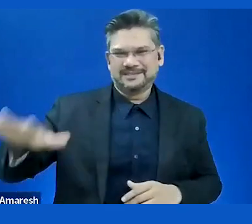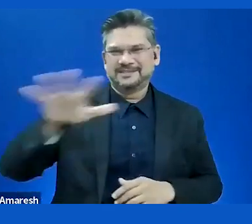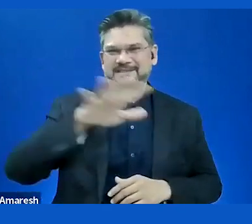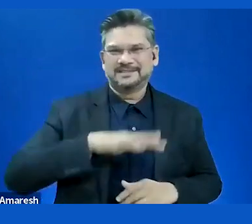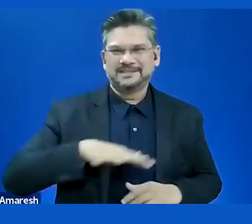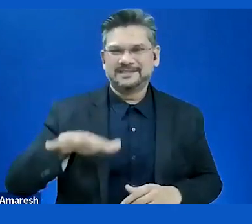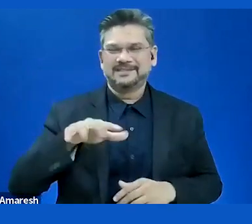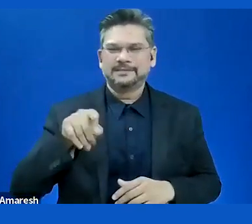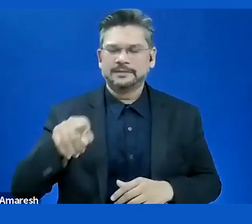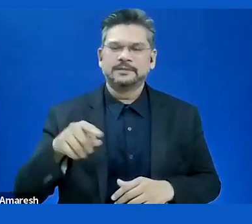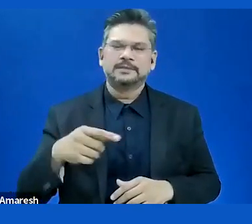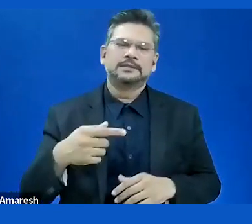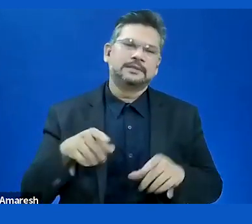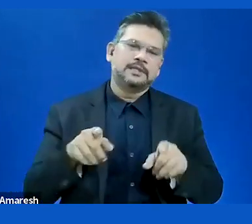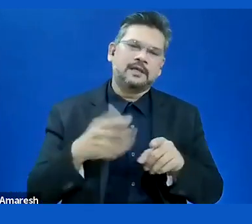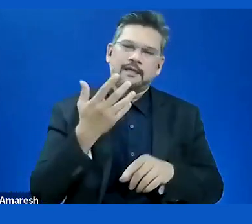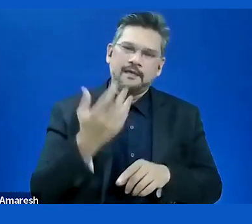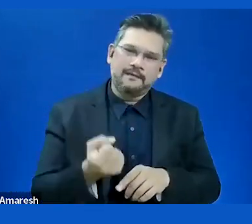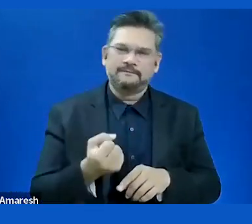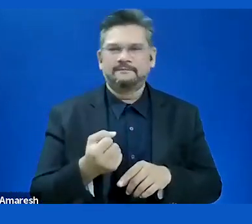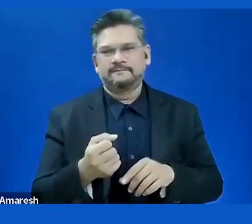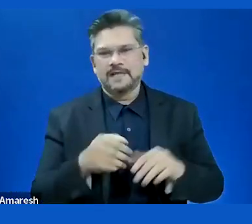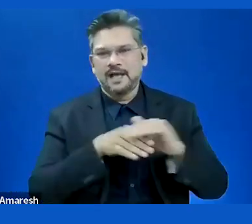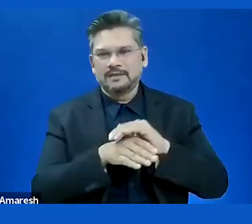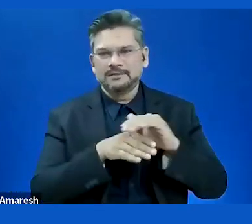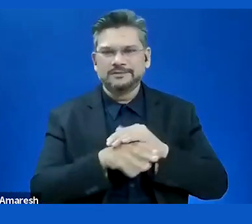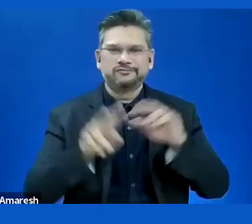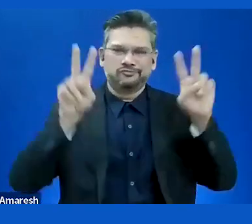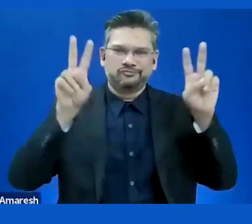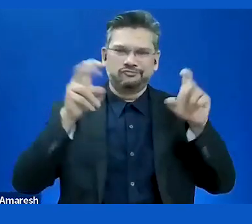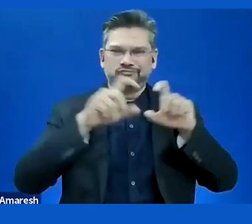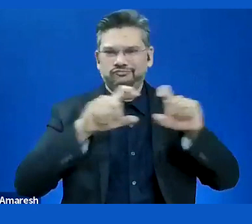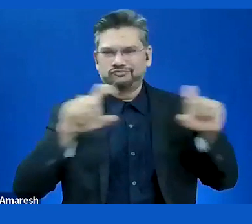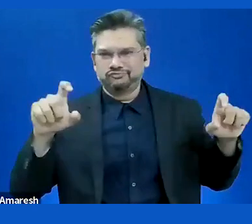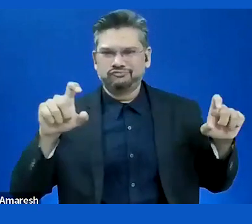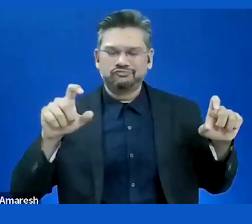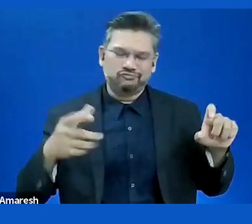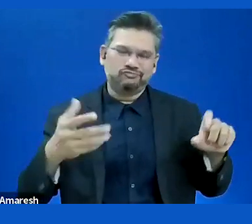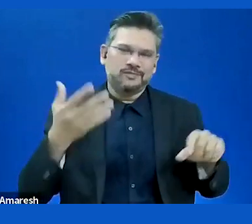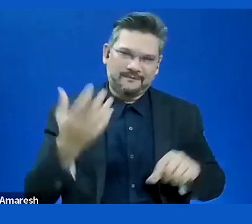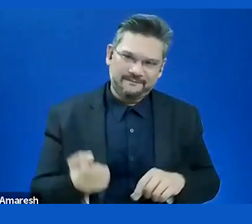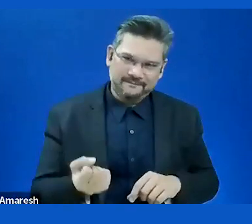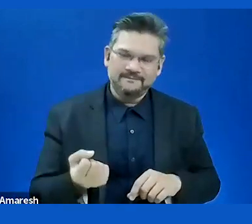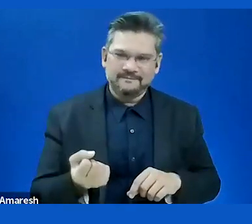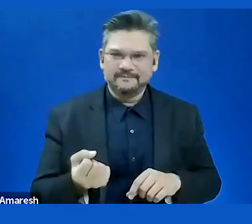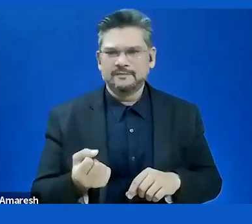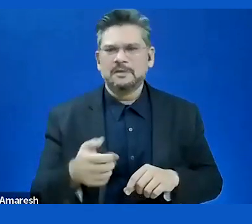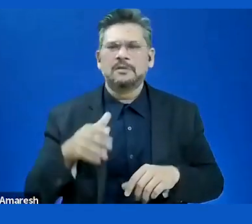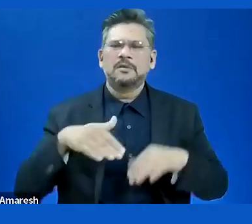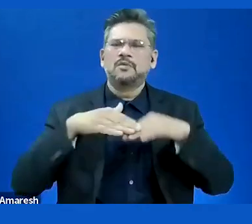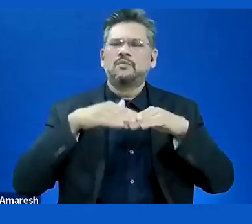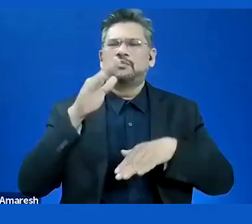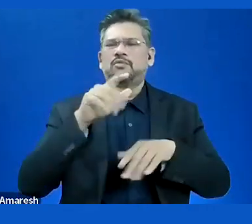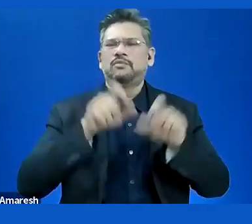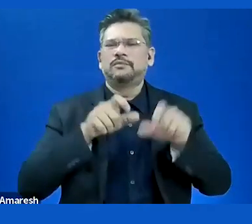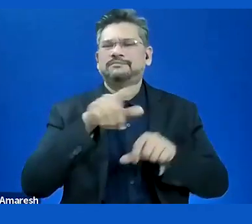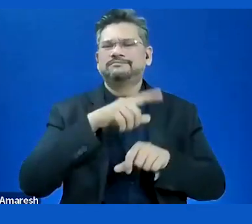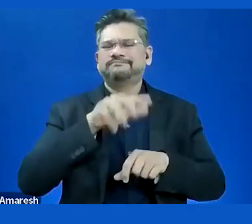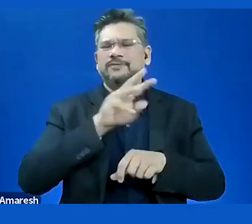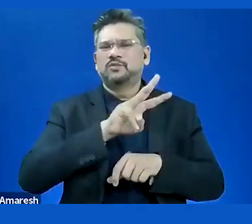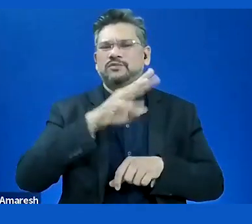status. Most write technically and only think about pleasing the regulator. It is for users also